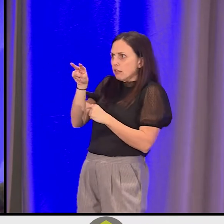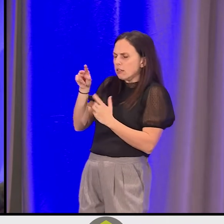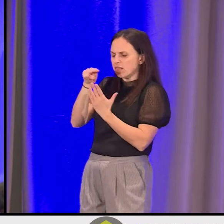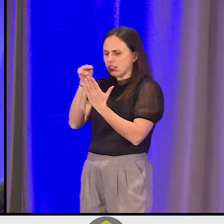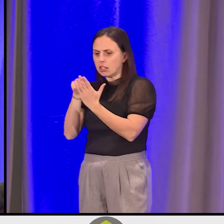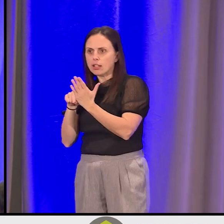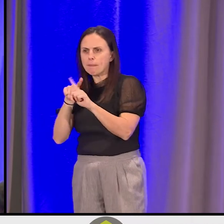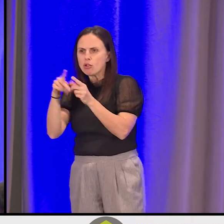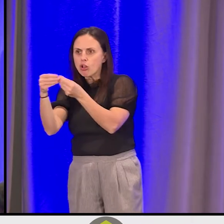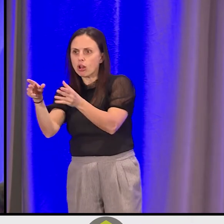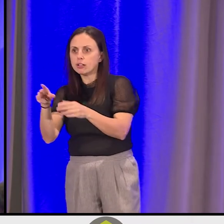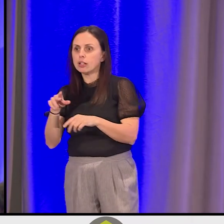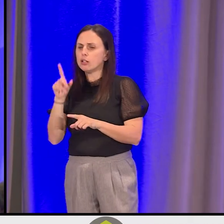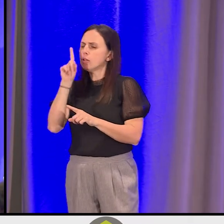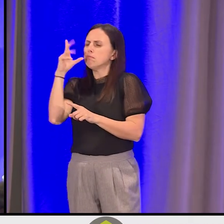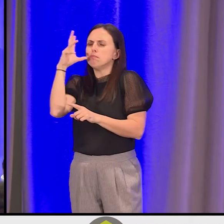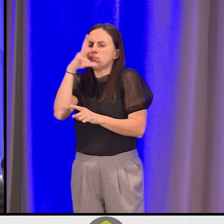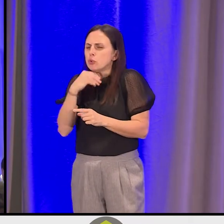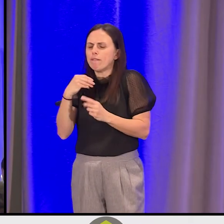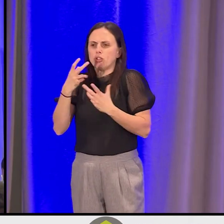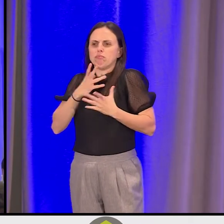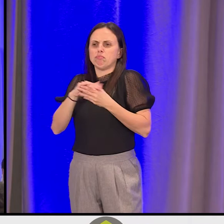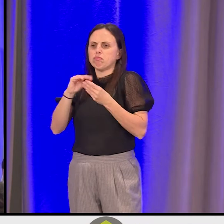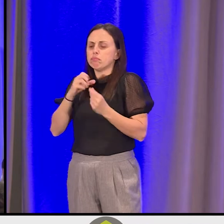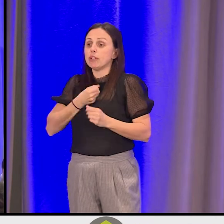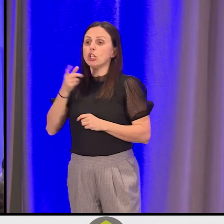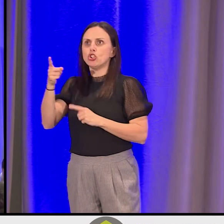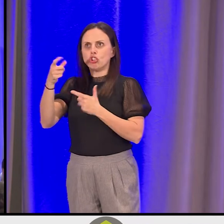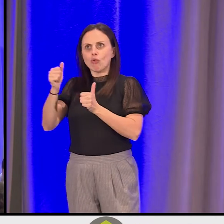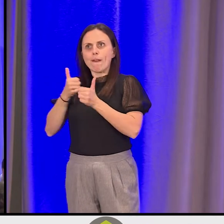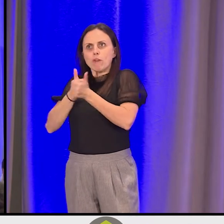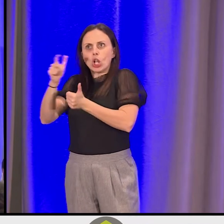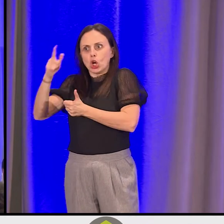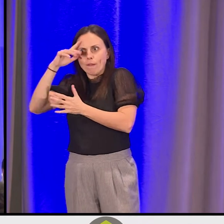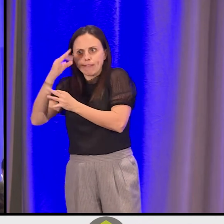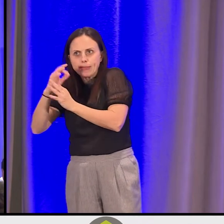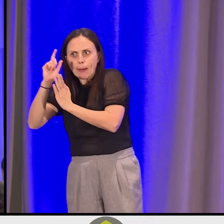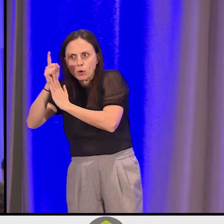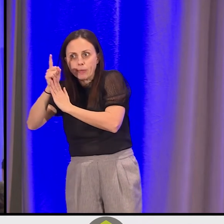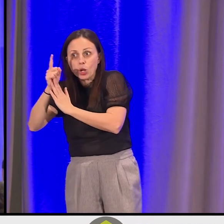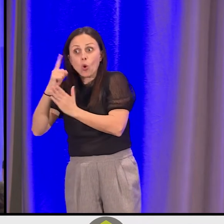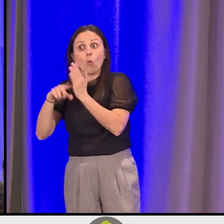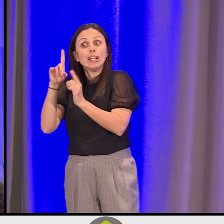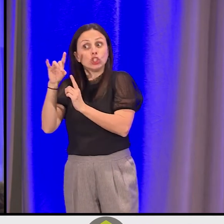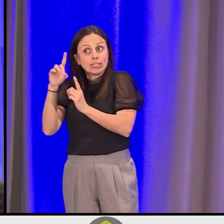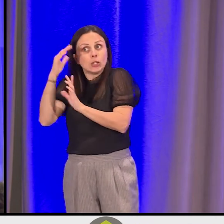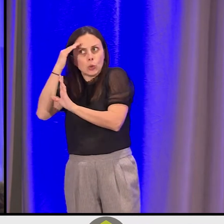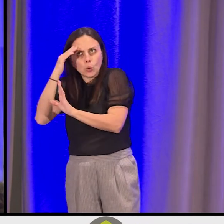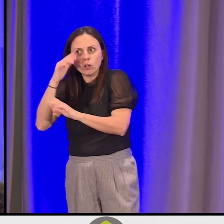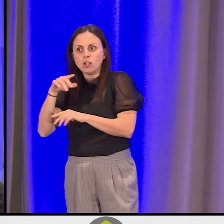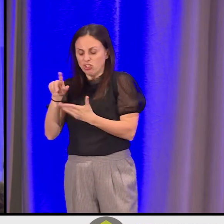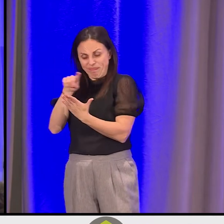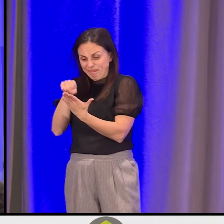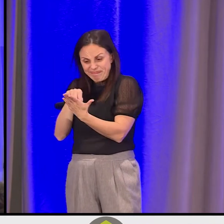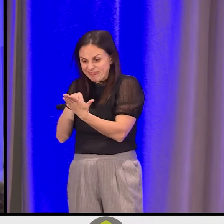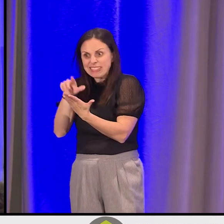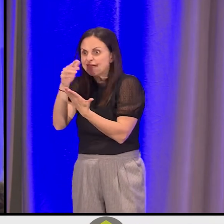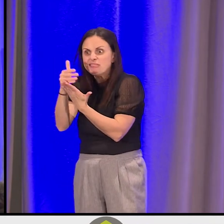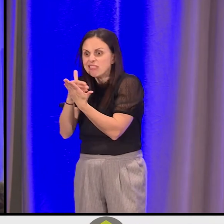But a brilliant orator. And she drew on her faith at that moment and what she did know. And so she lost her place, speaking about indigenous